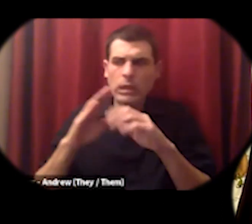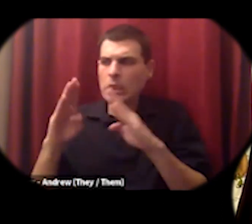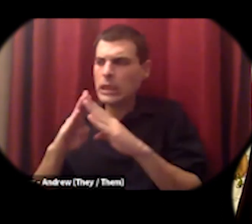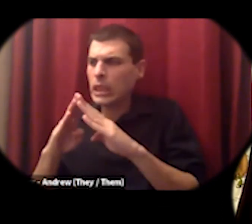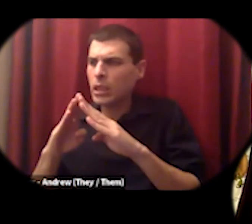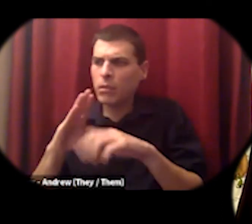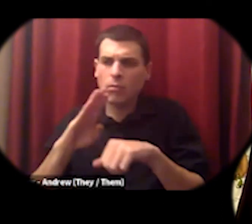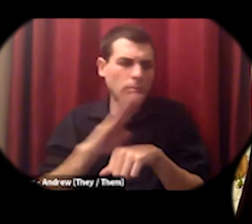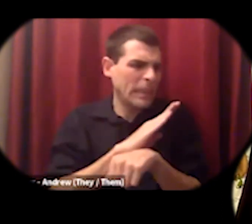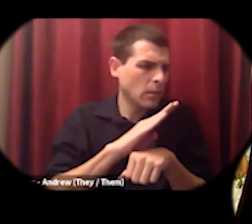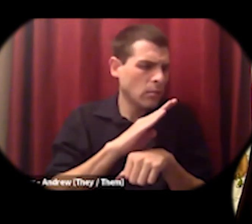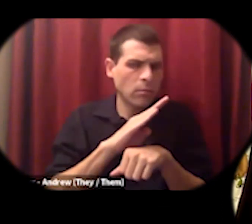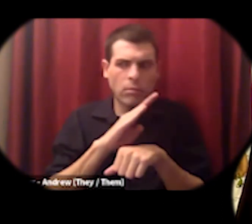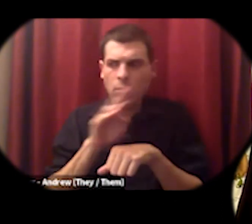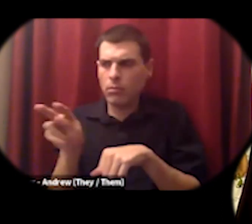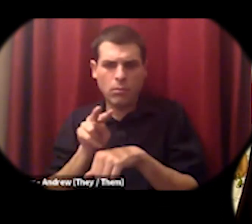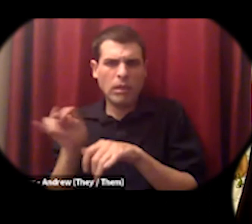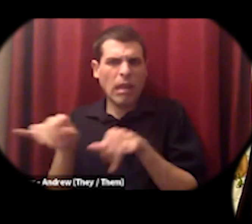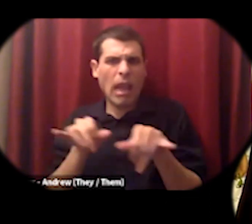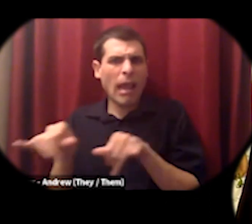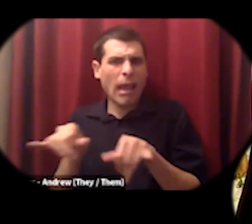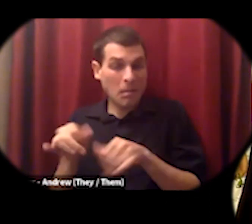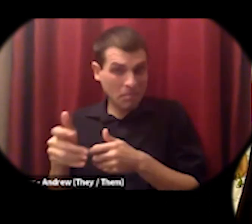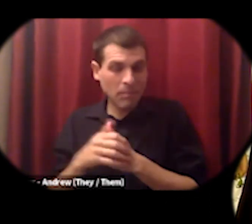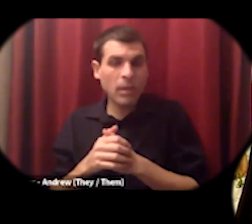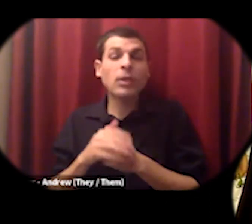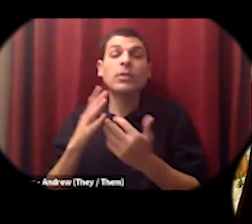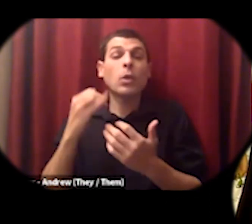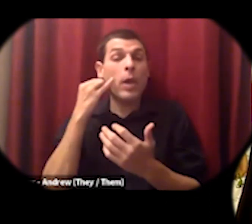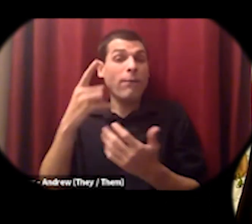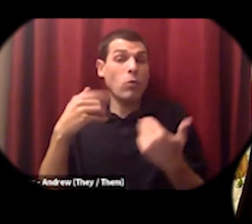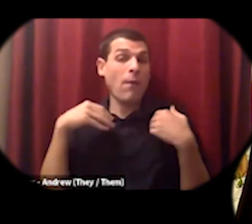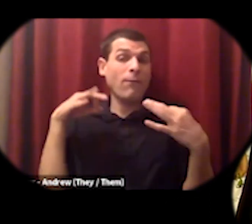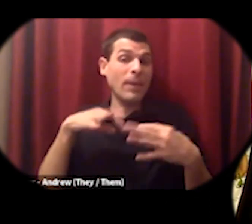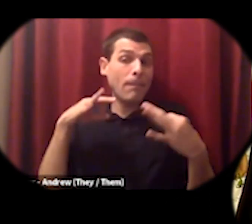so folks if you've got feedback we're going to end the session in about 12 minutes i'd love